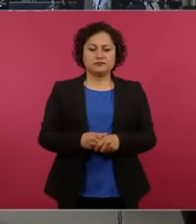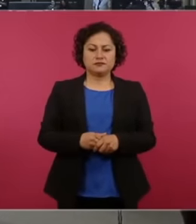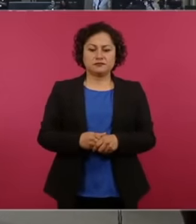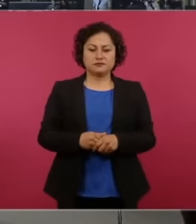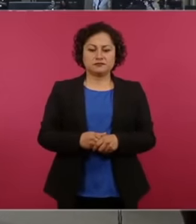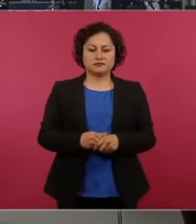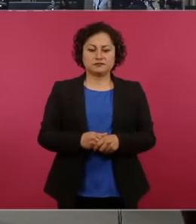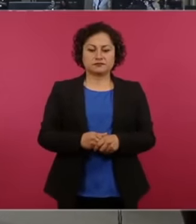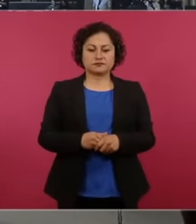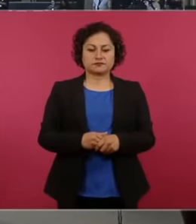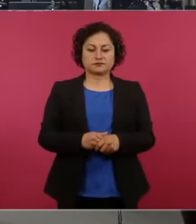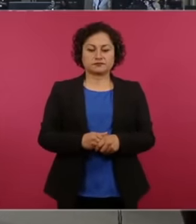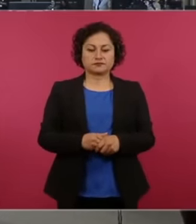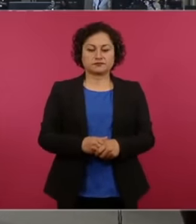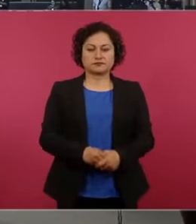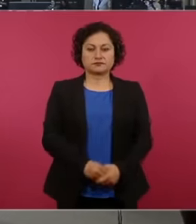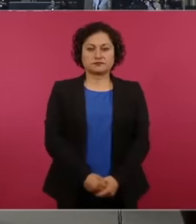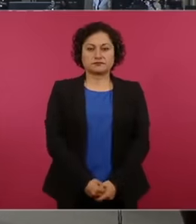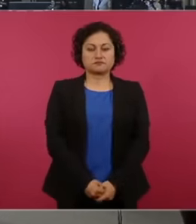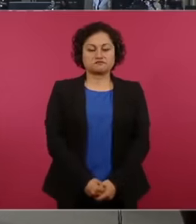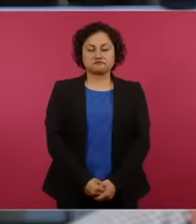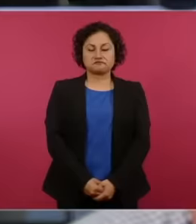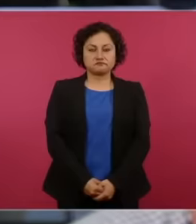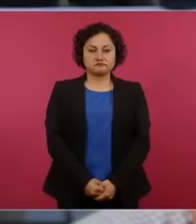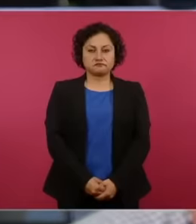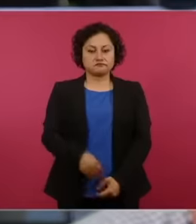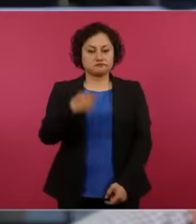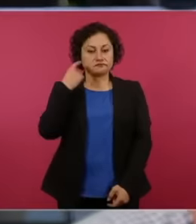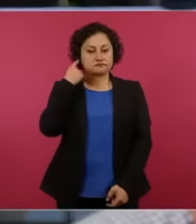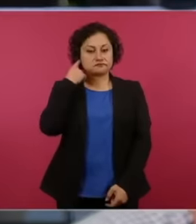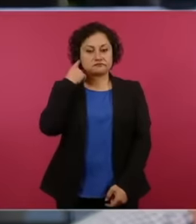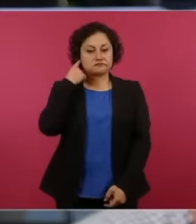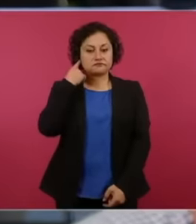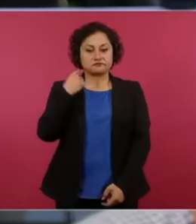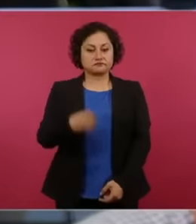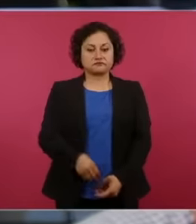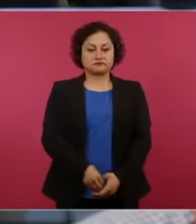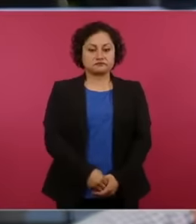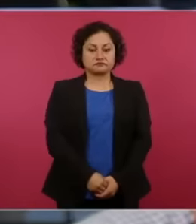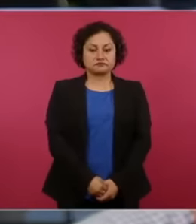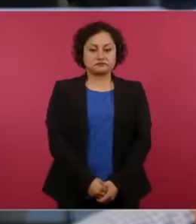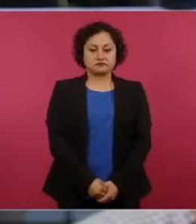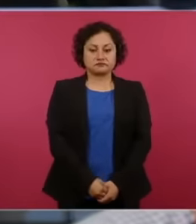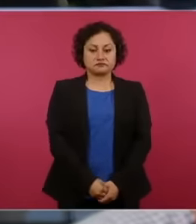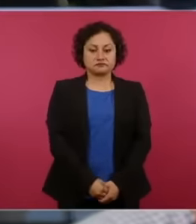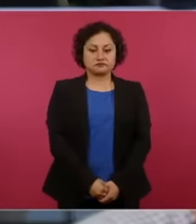were here, they were upset and they put us until the end of the month because we asked you. You have always said